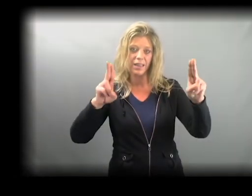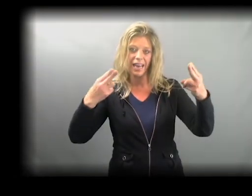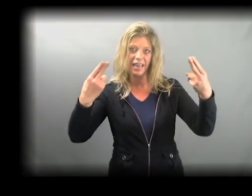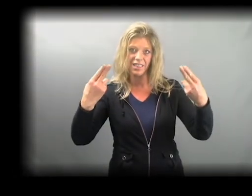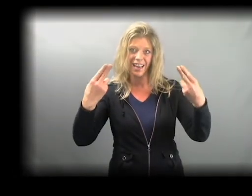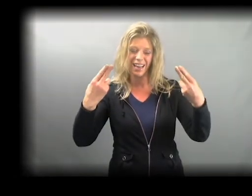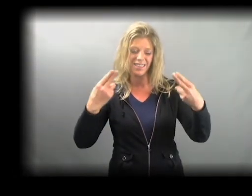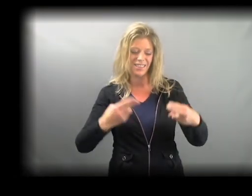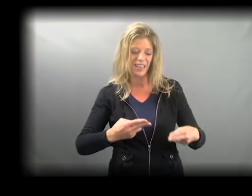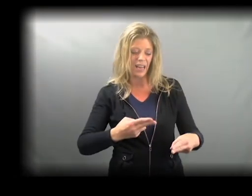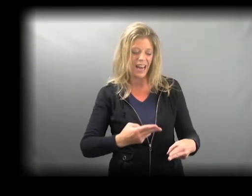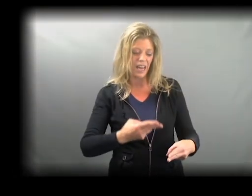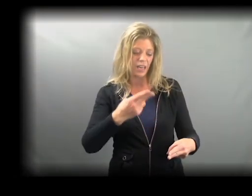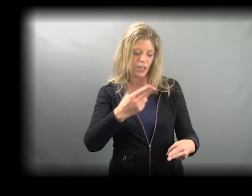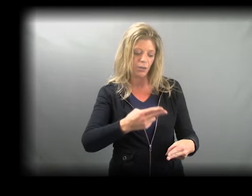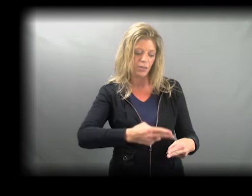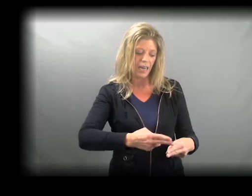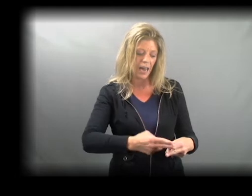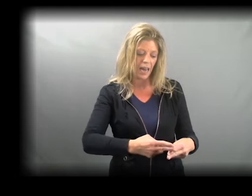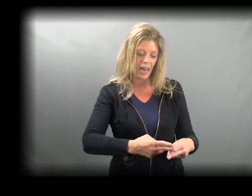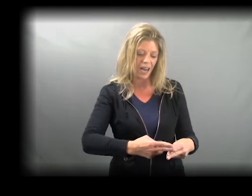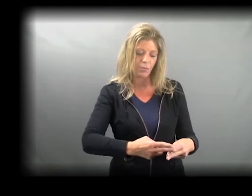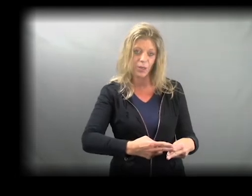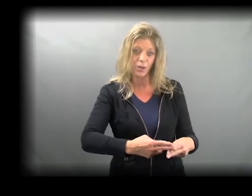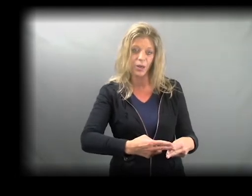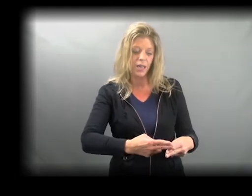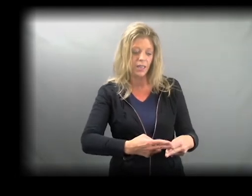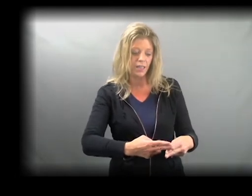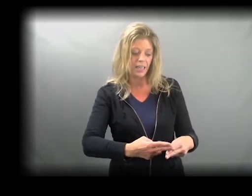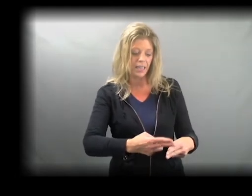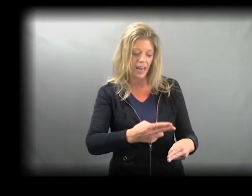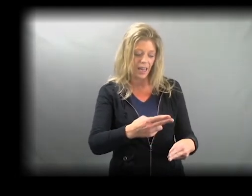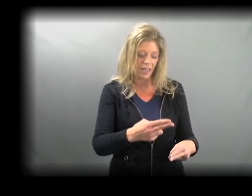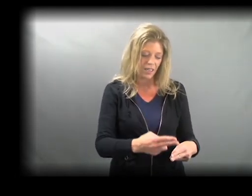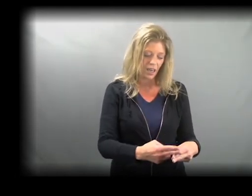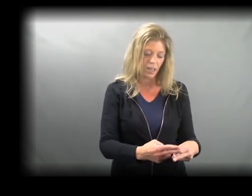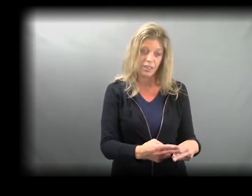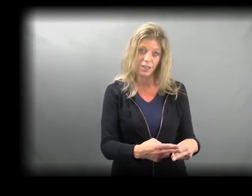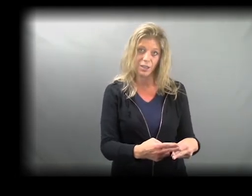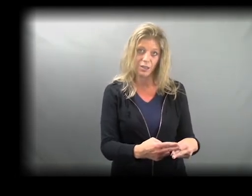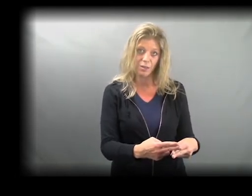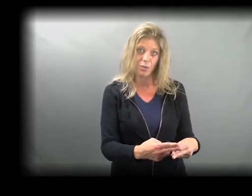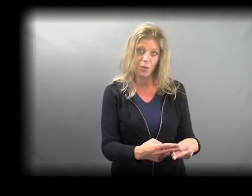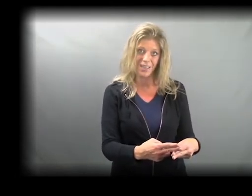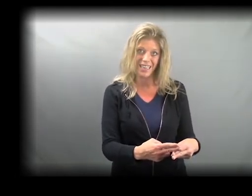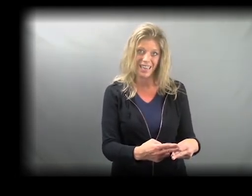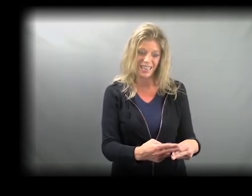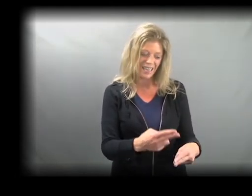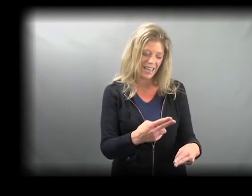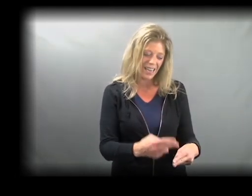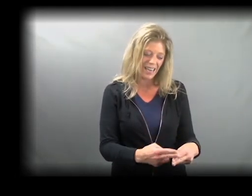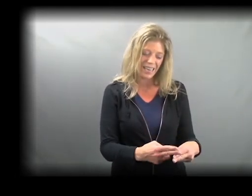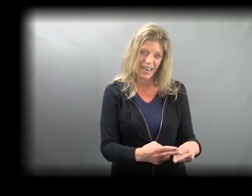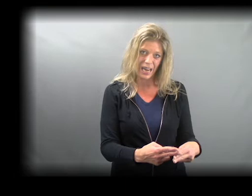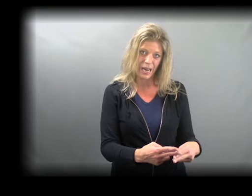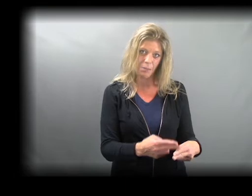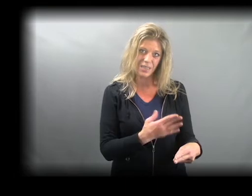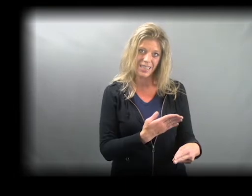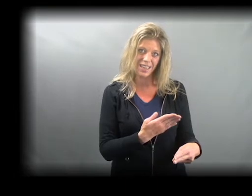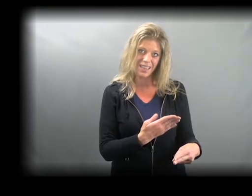H-hands and you're gonna tap your lead hand on to your support hand. NAMED